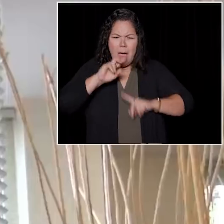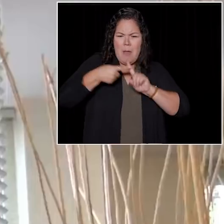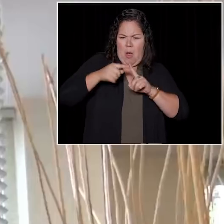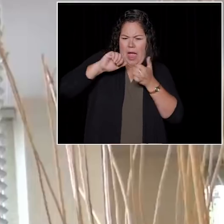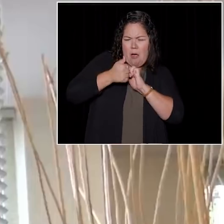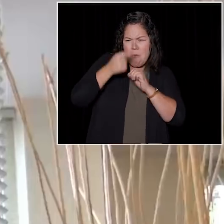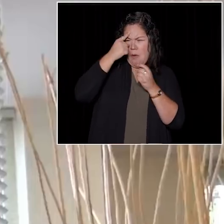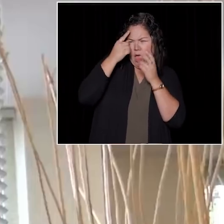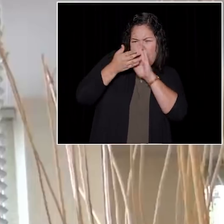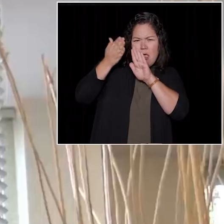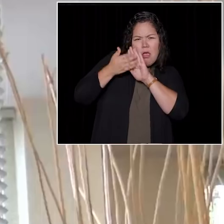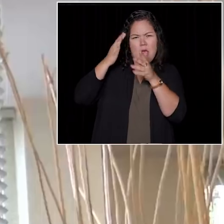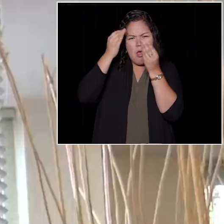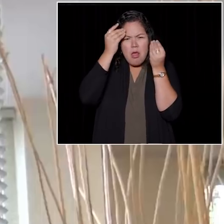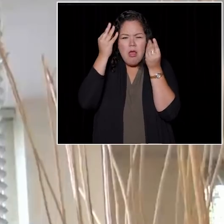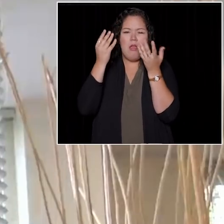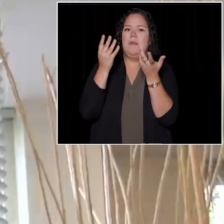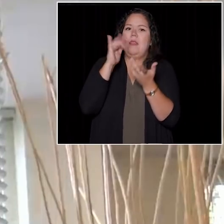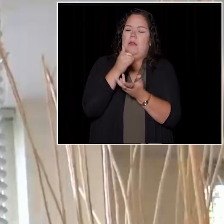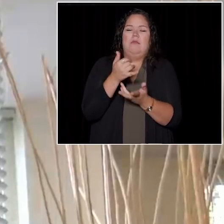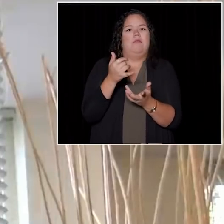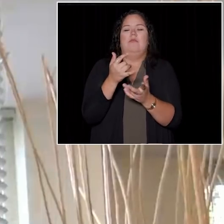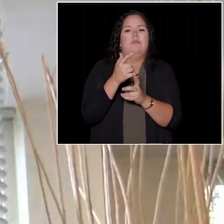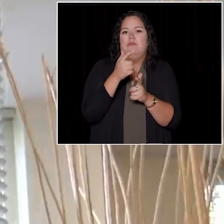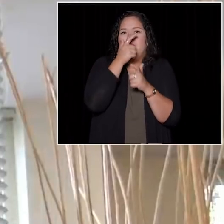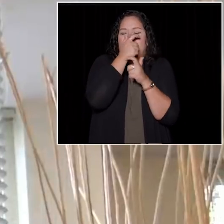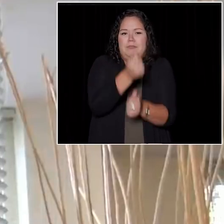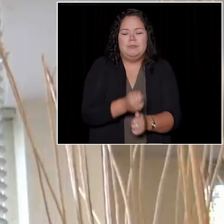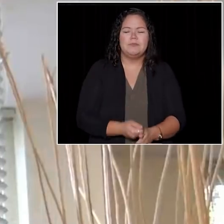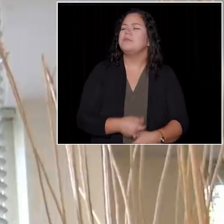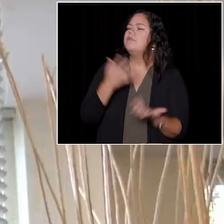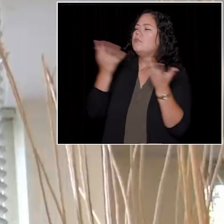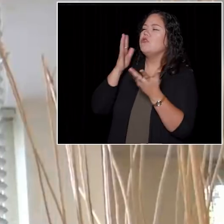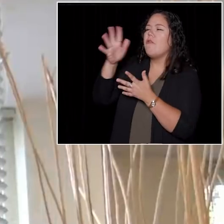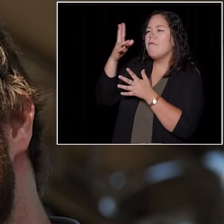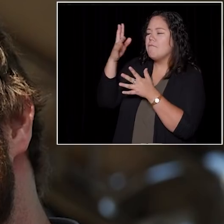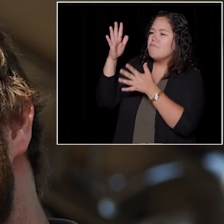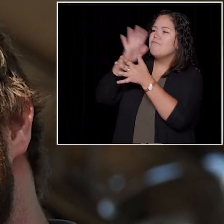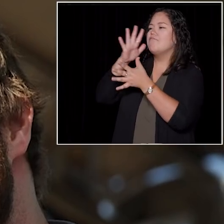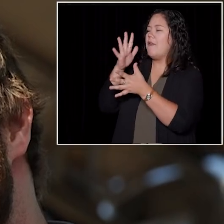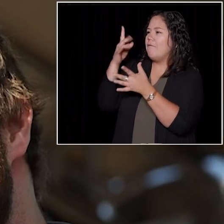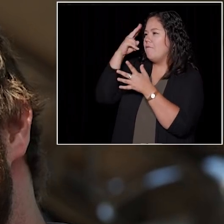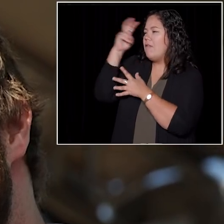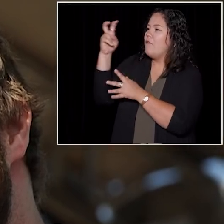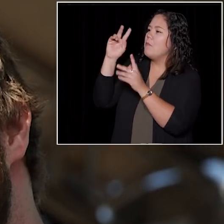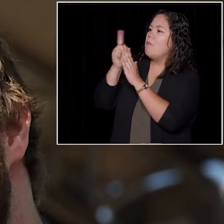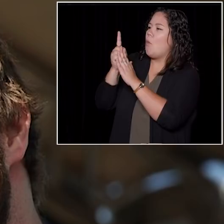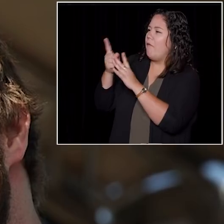All right, was there a milestone moment for you as a student at UBC? I knew that I wanted to do music.